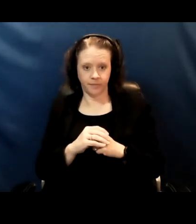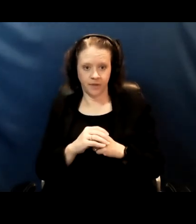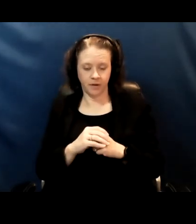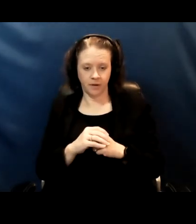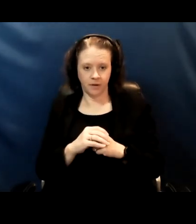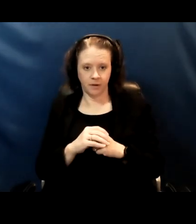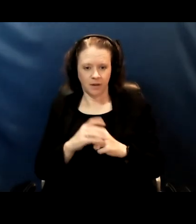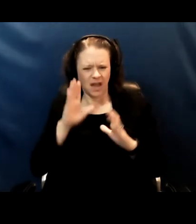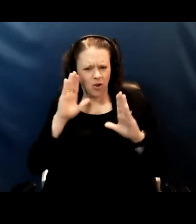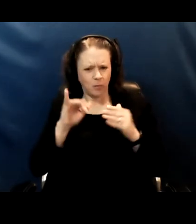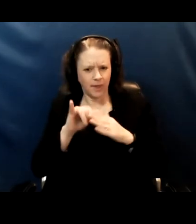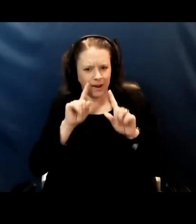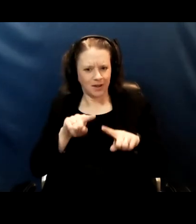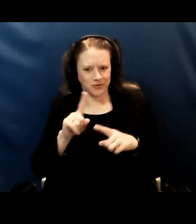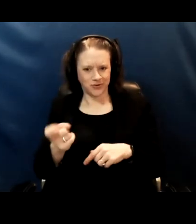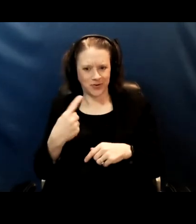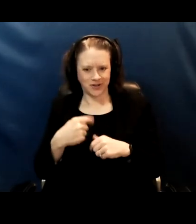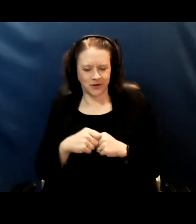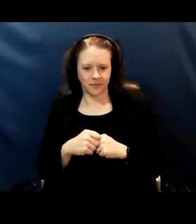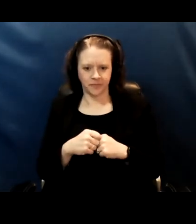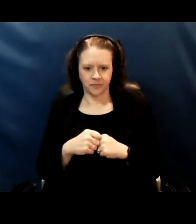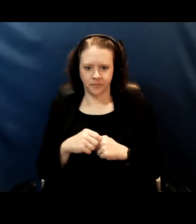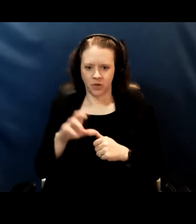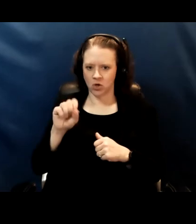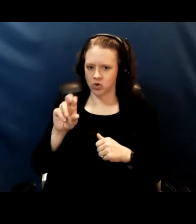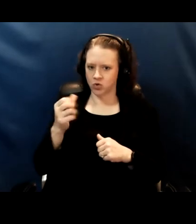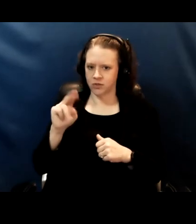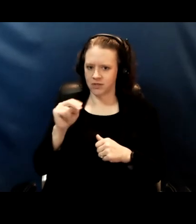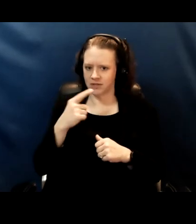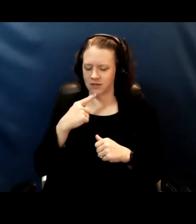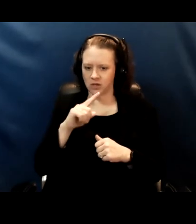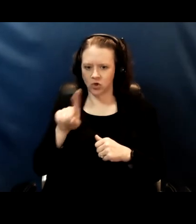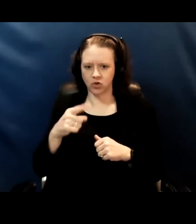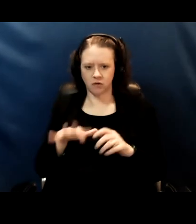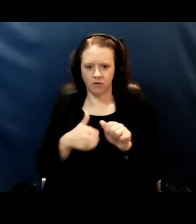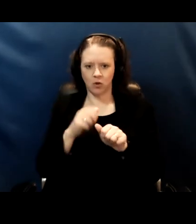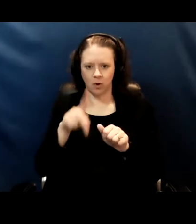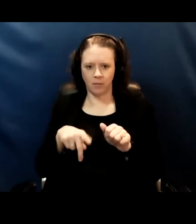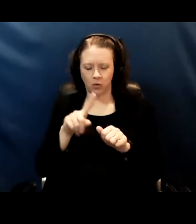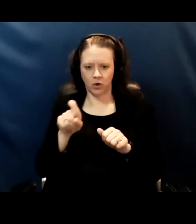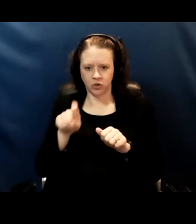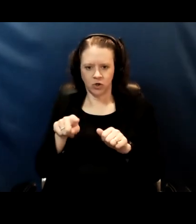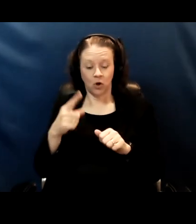I hope that answers your question [Susan] Right, just a quick follow-up to that one of the specific disabilities